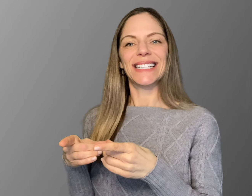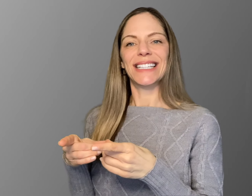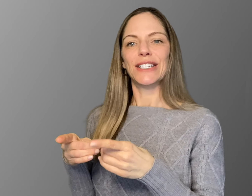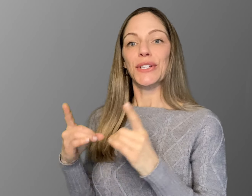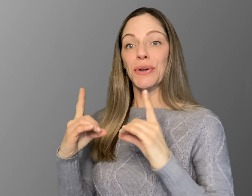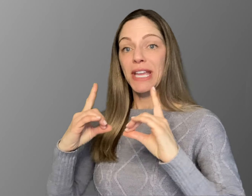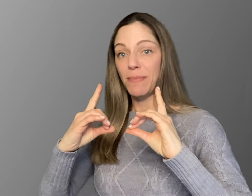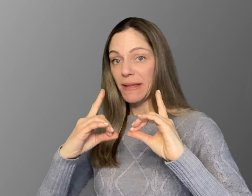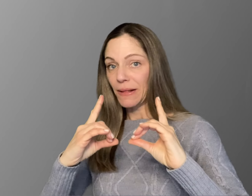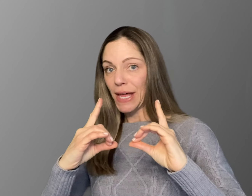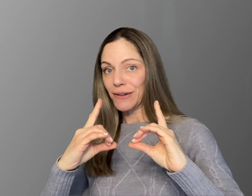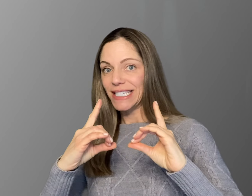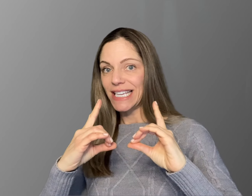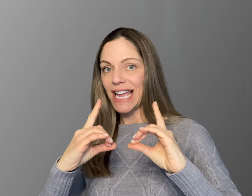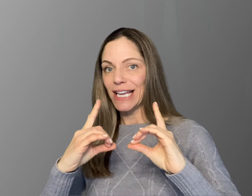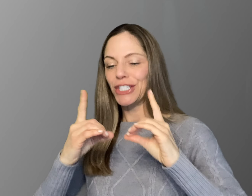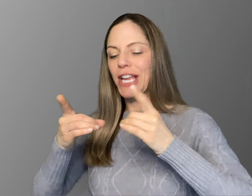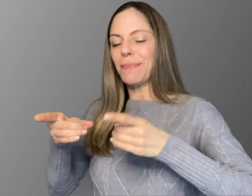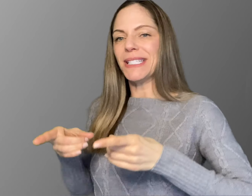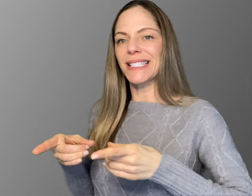So you're keeping the letter "D" handshapes